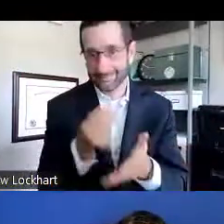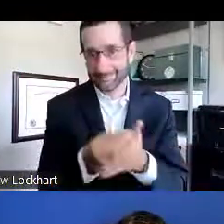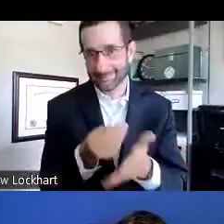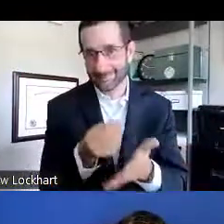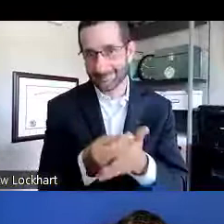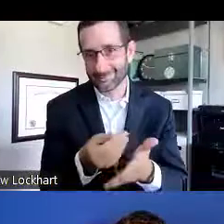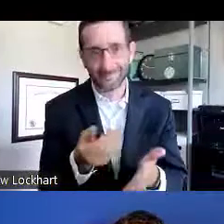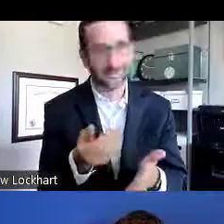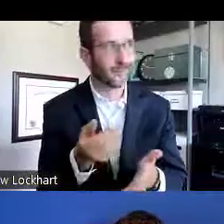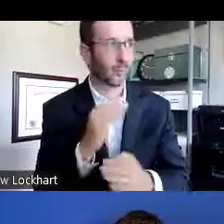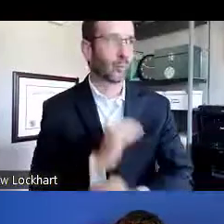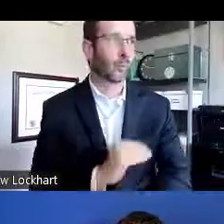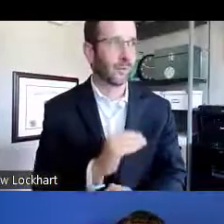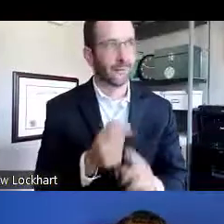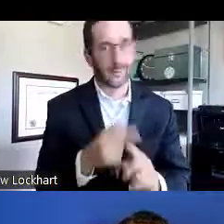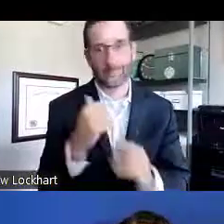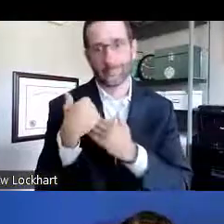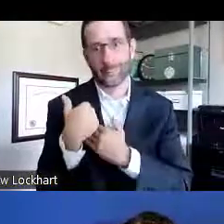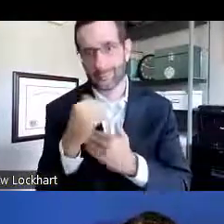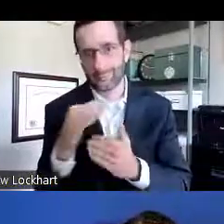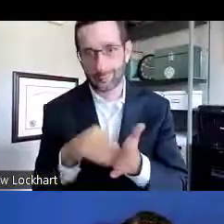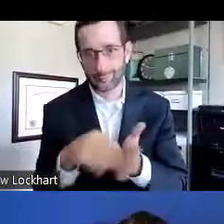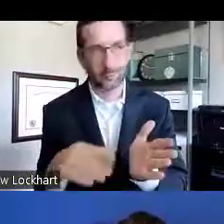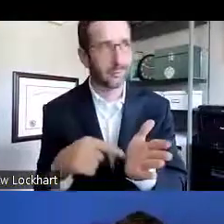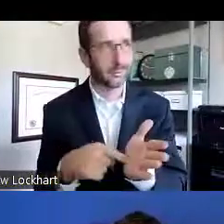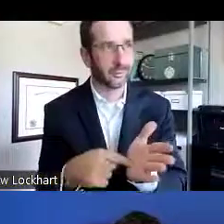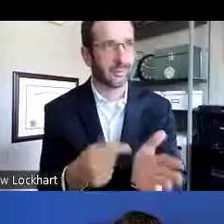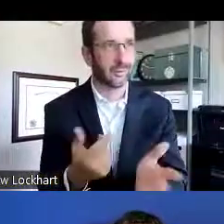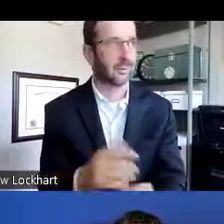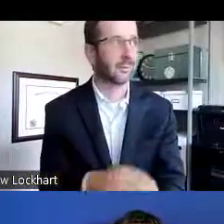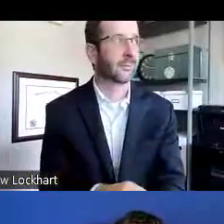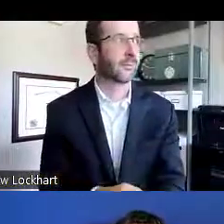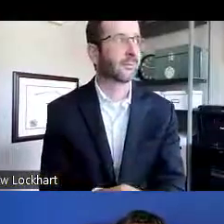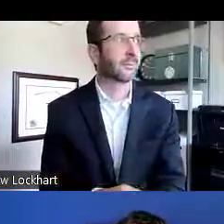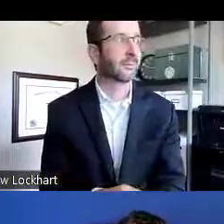the benefit of financial burden of your student loan debt,